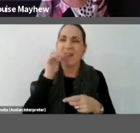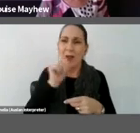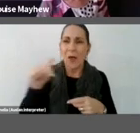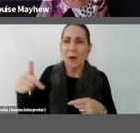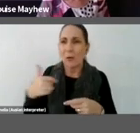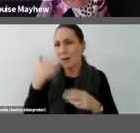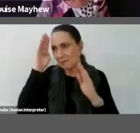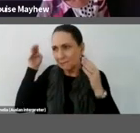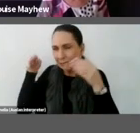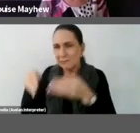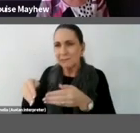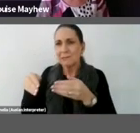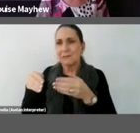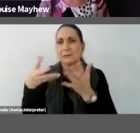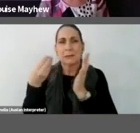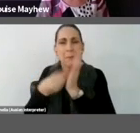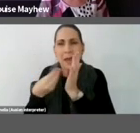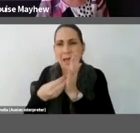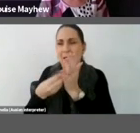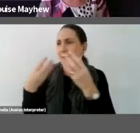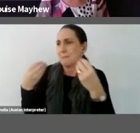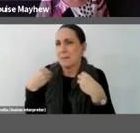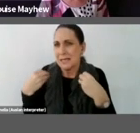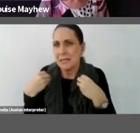that dominate our contemporary world.